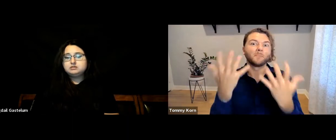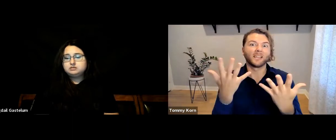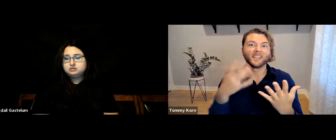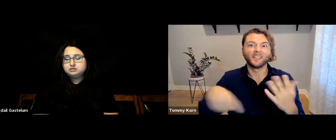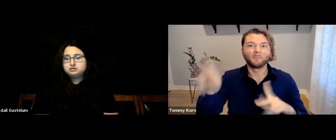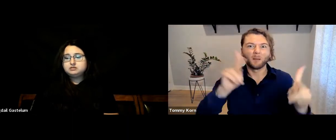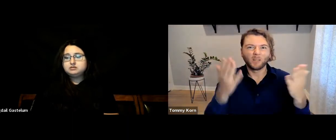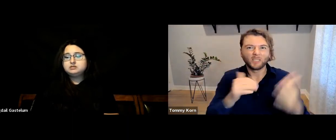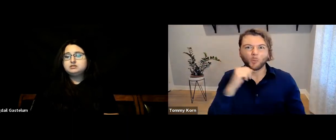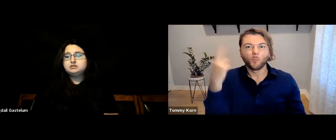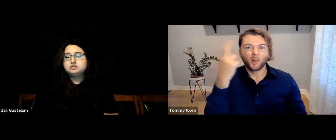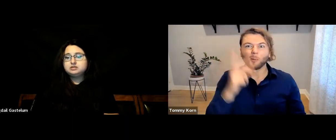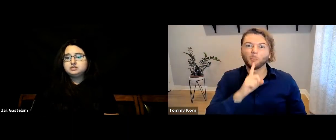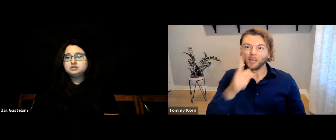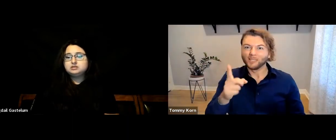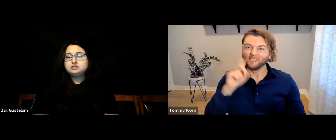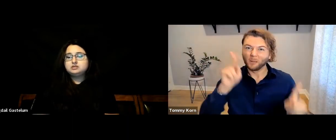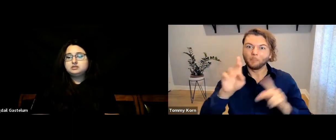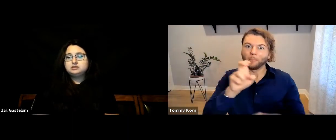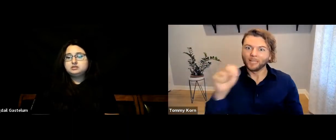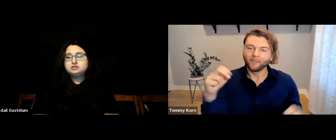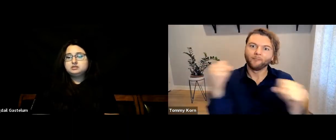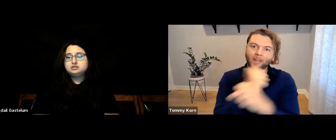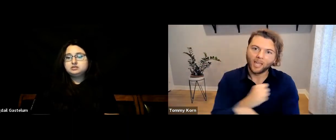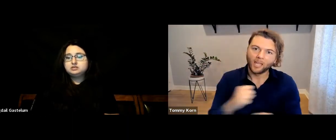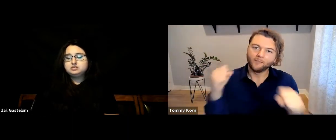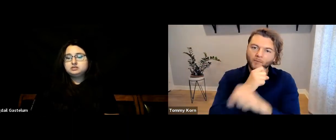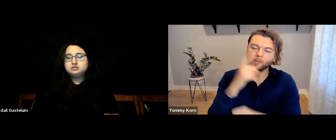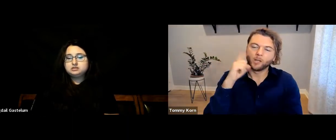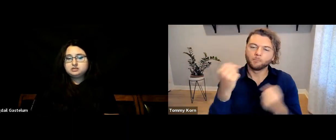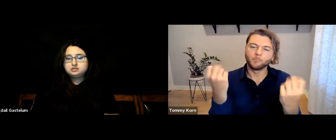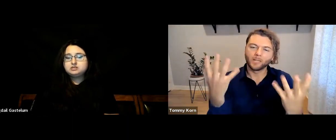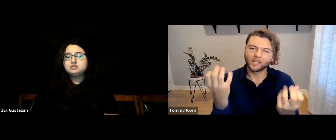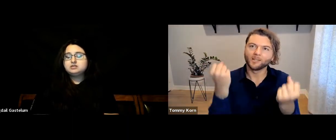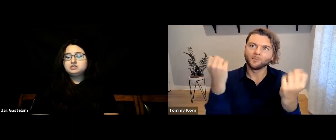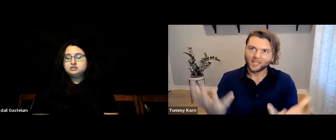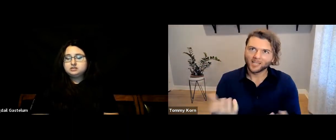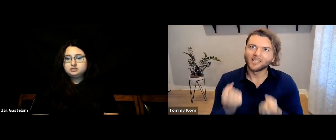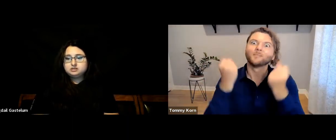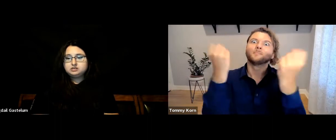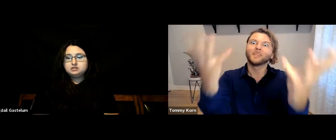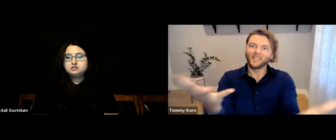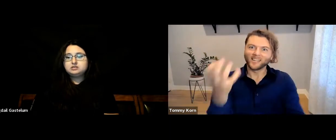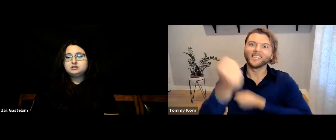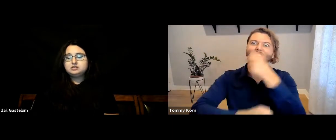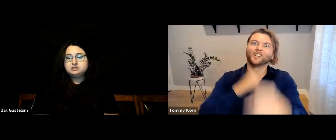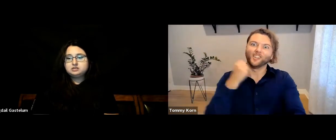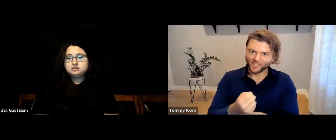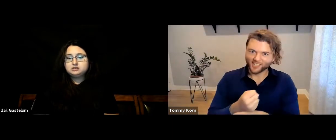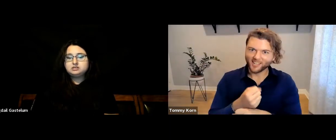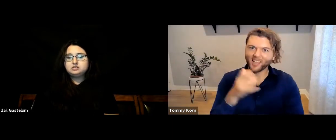Most people don’t realize just how much and how many years we have been fighting.